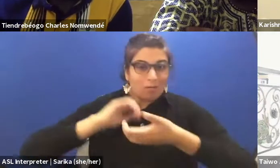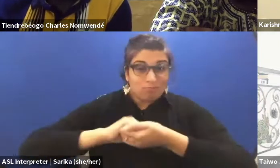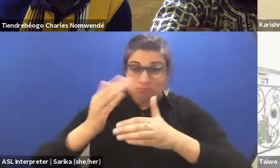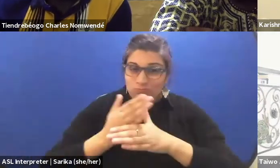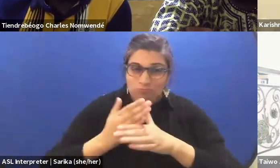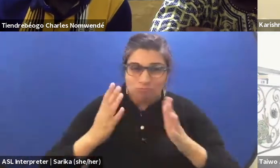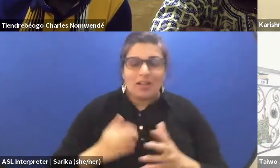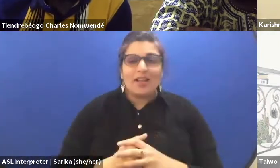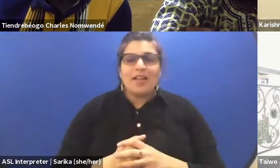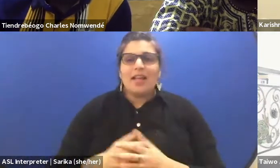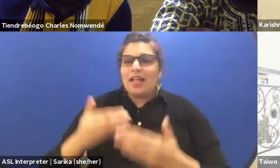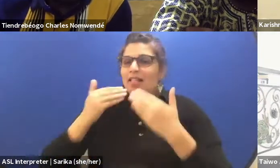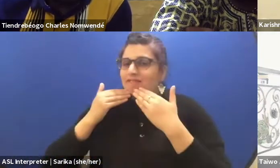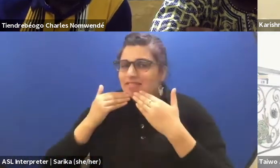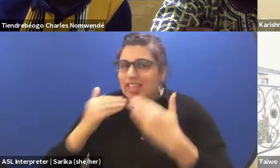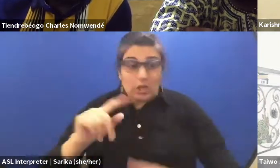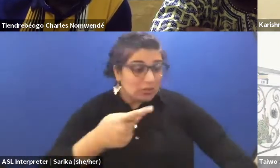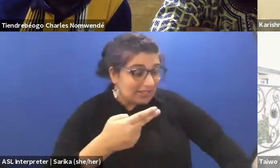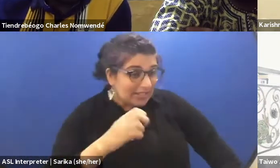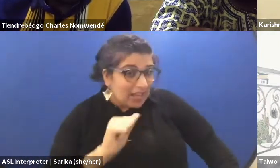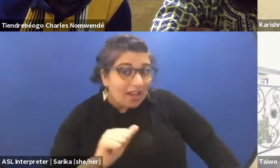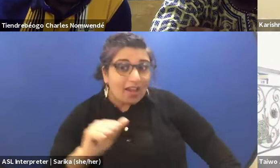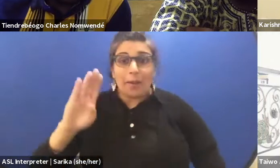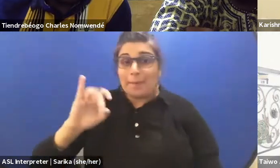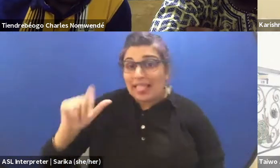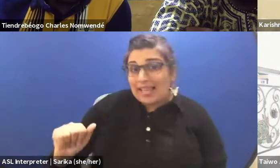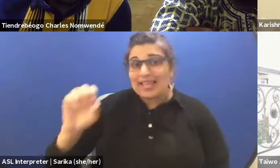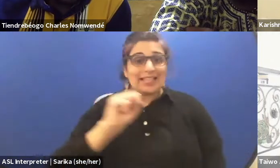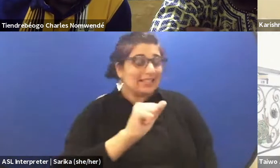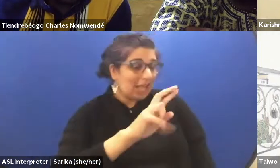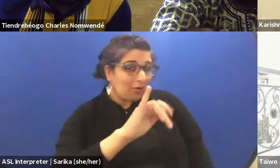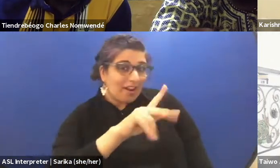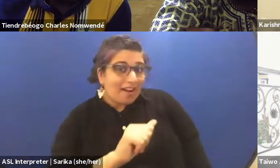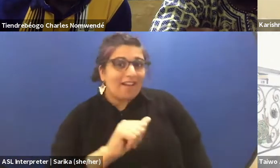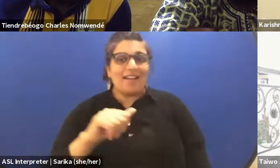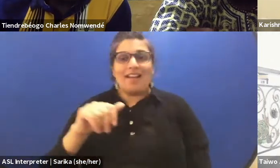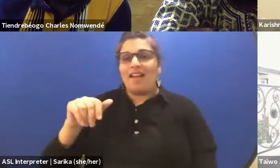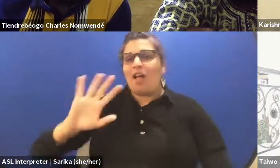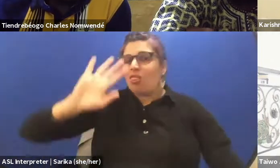Thanks to Thea, to Billy, and to Sarika, and to the entire HowlRound.